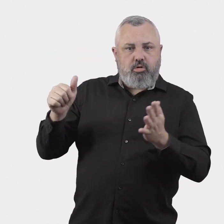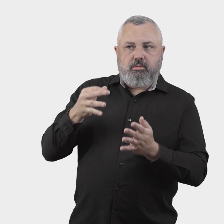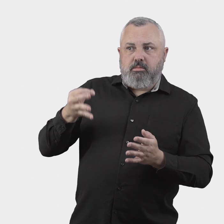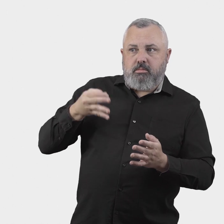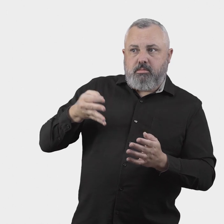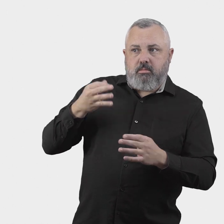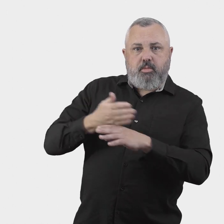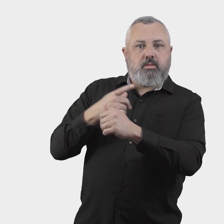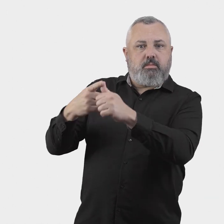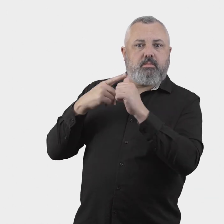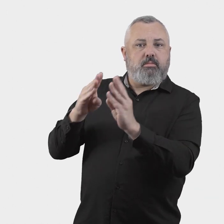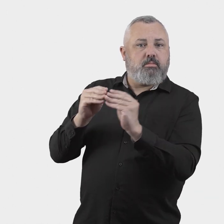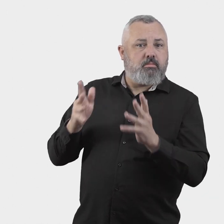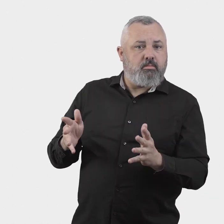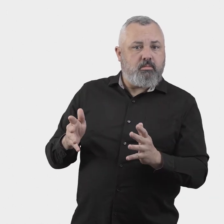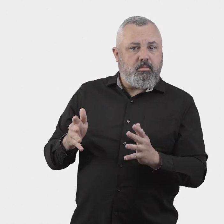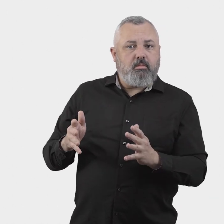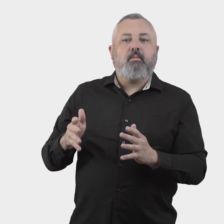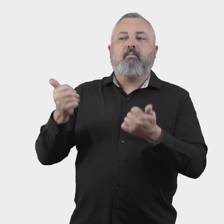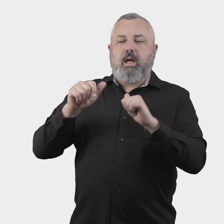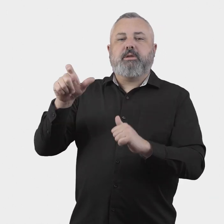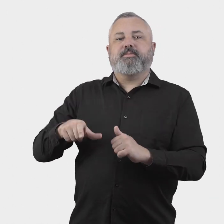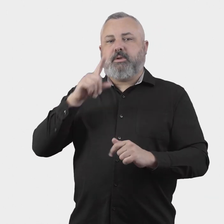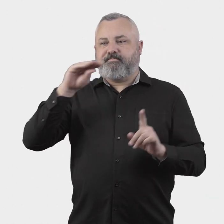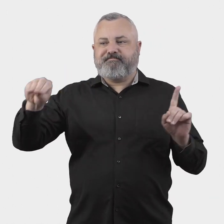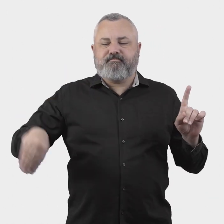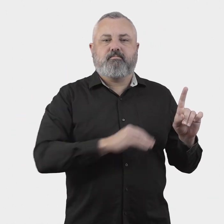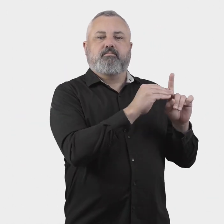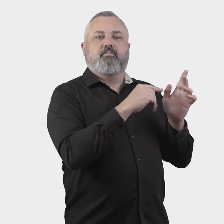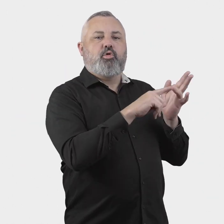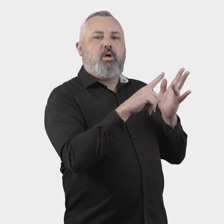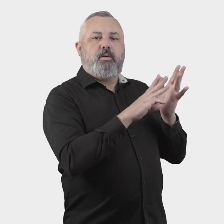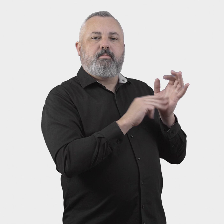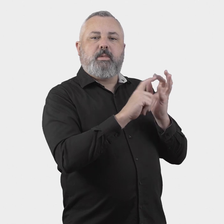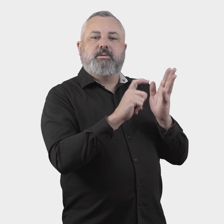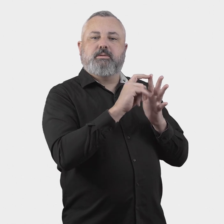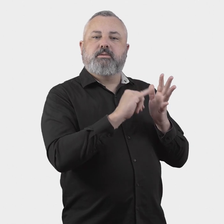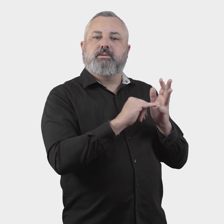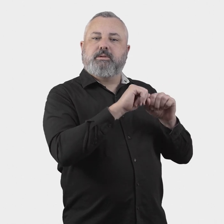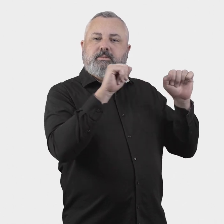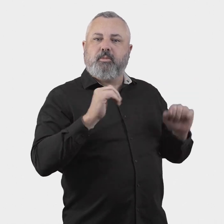considered by the Aviation Industry Ombuds Scheme?